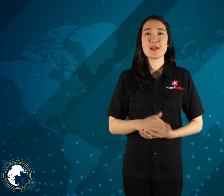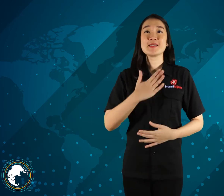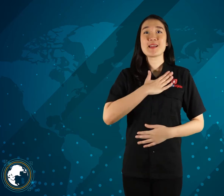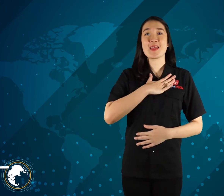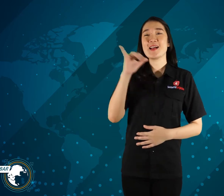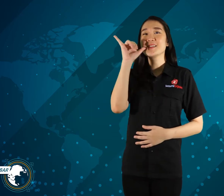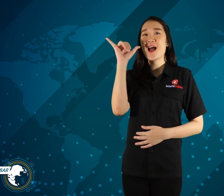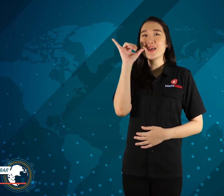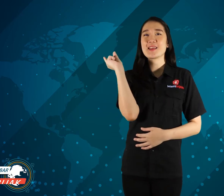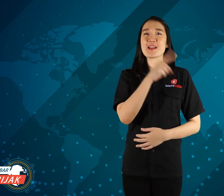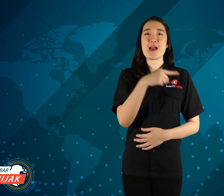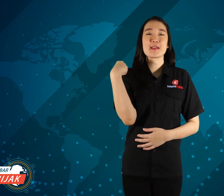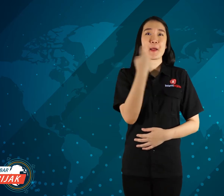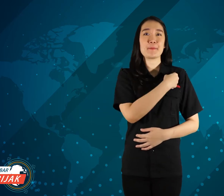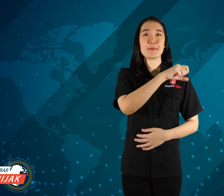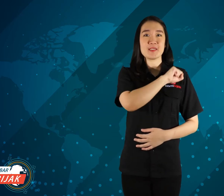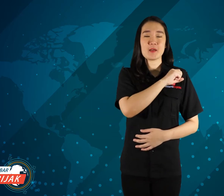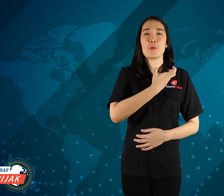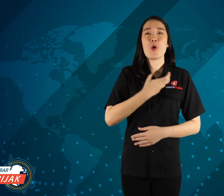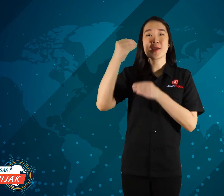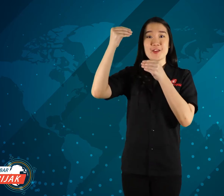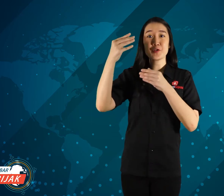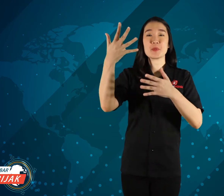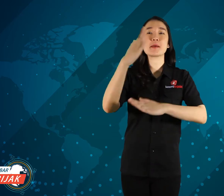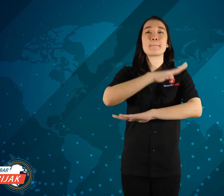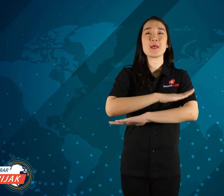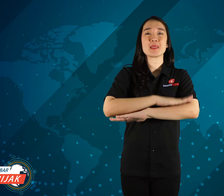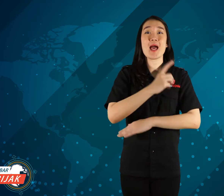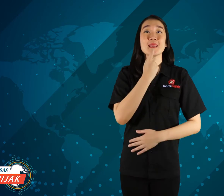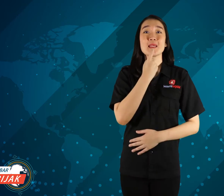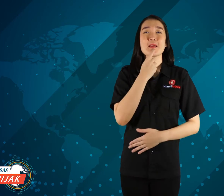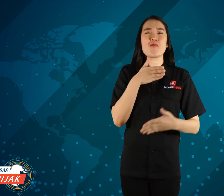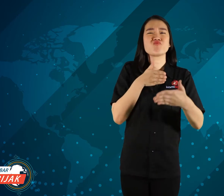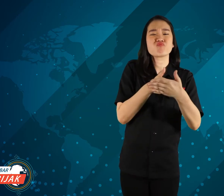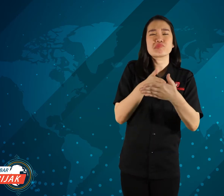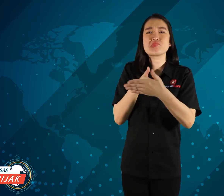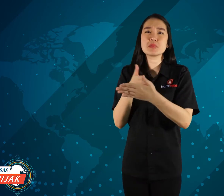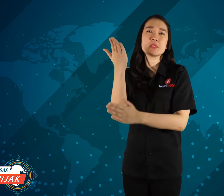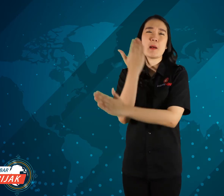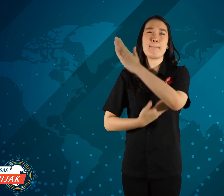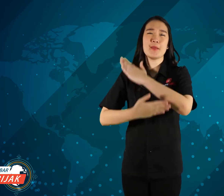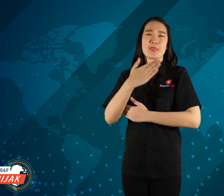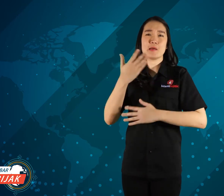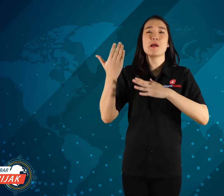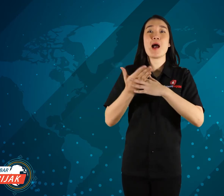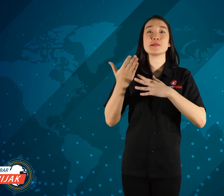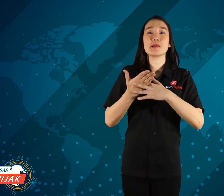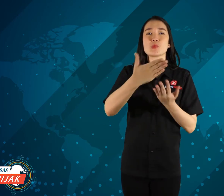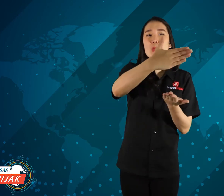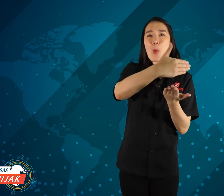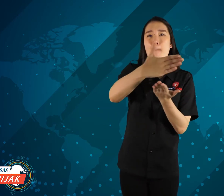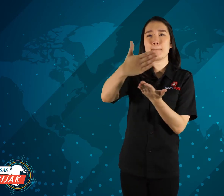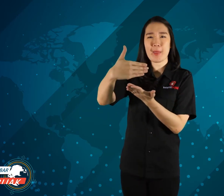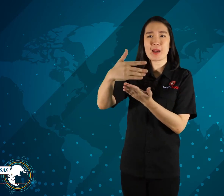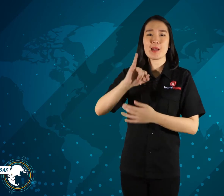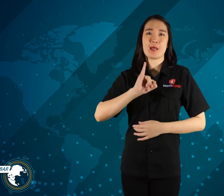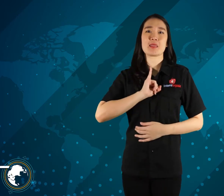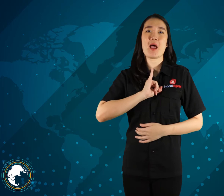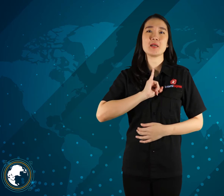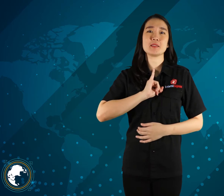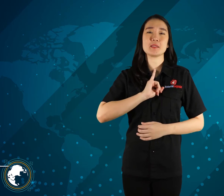I'm Yani from Us, Wise wants to share the news about barriers to disability access to population rights.